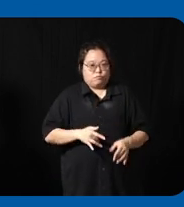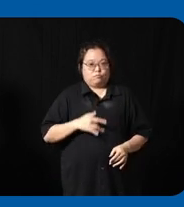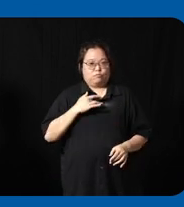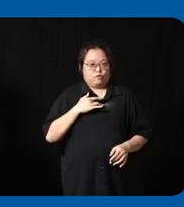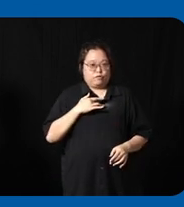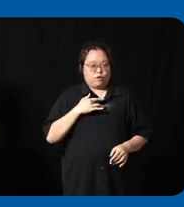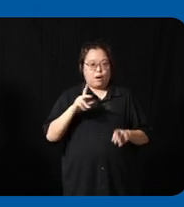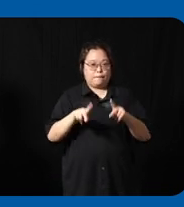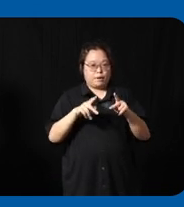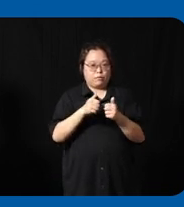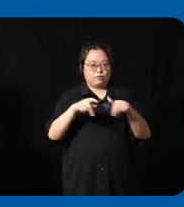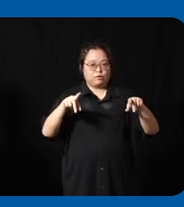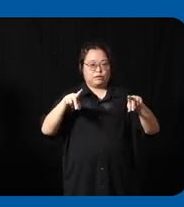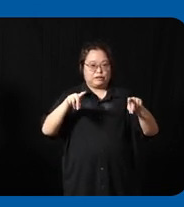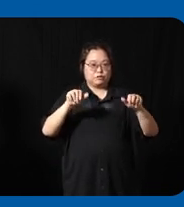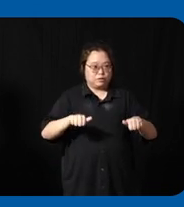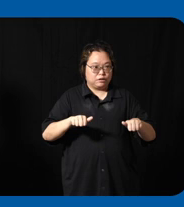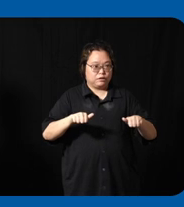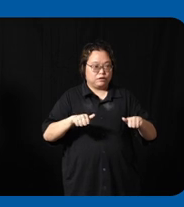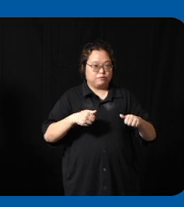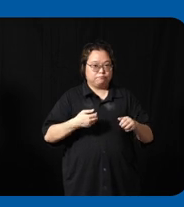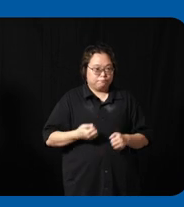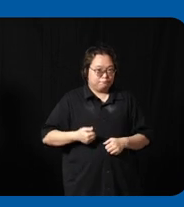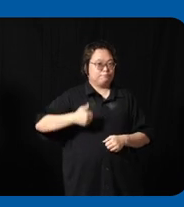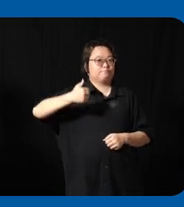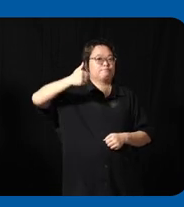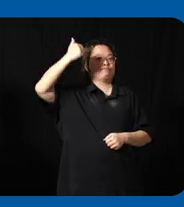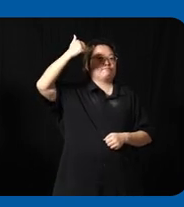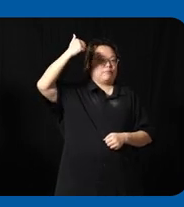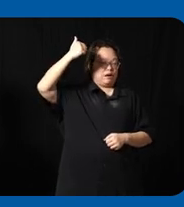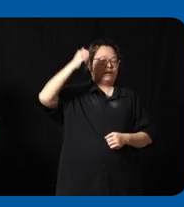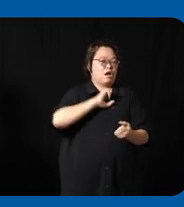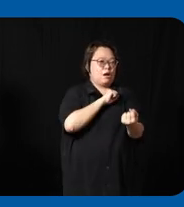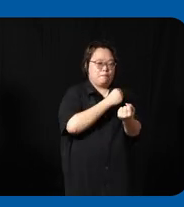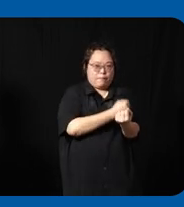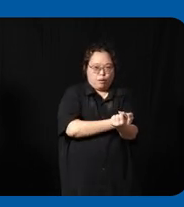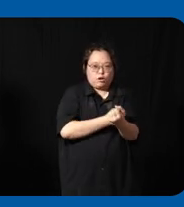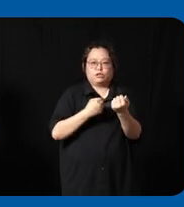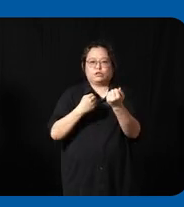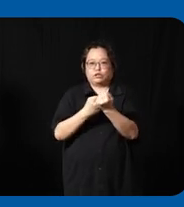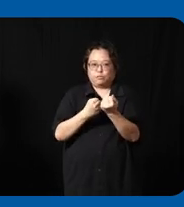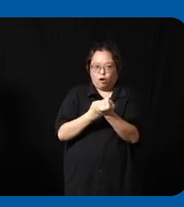disabilities better integration with society as well as empowerment and support uh to the outcome